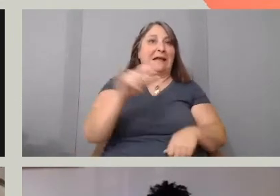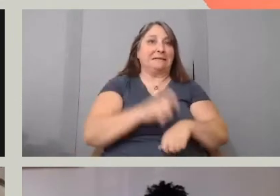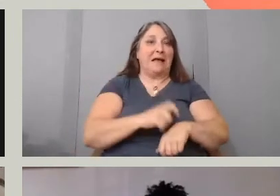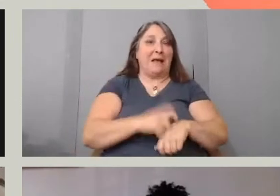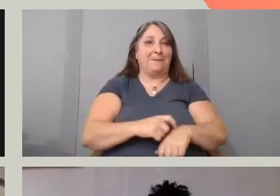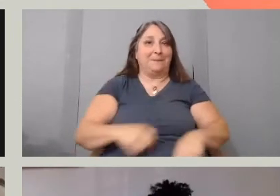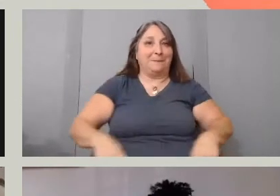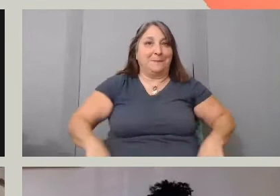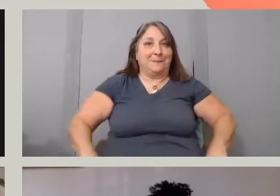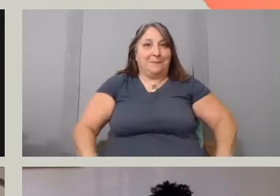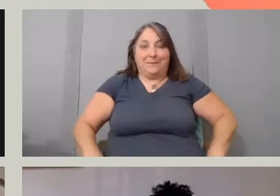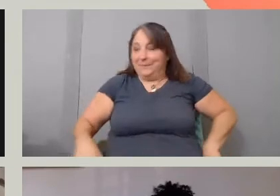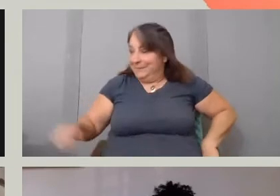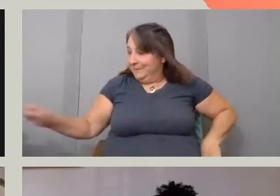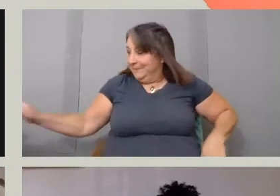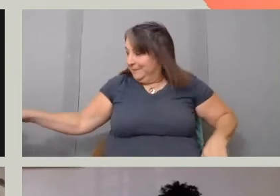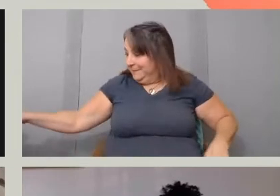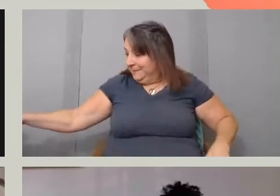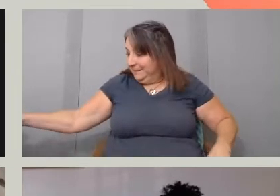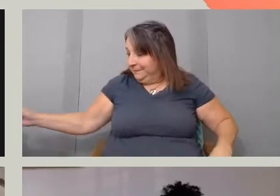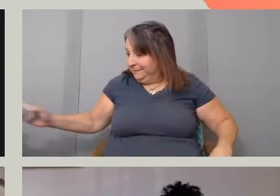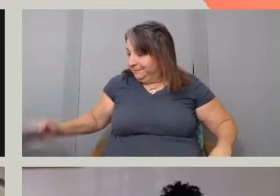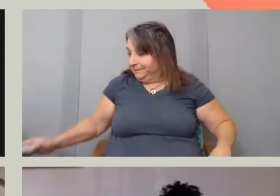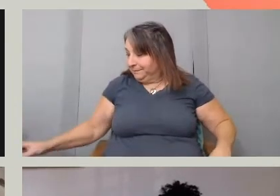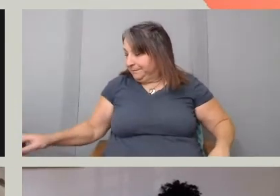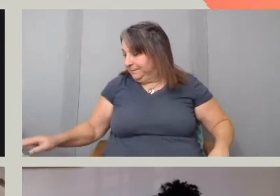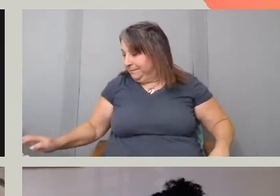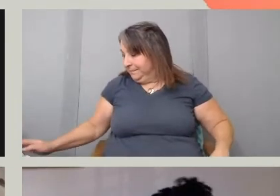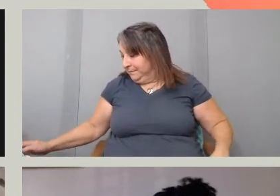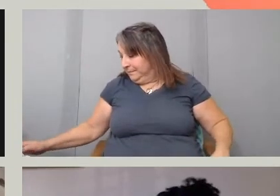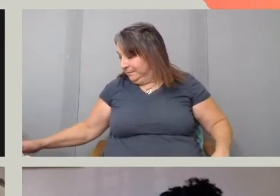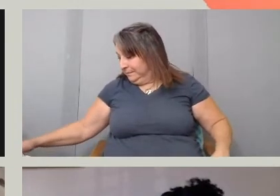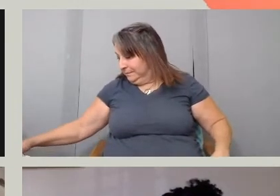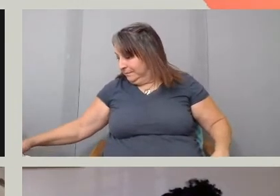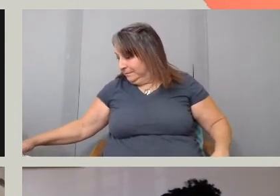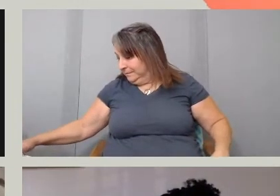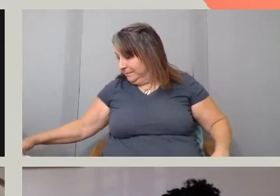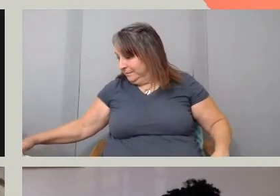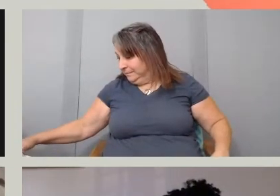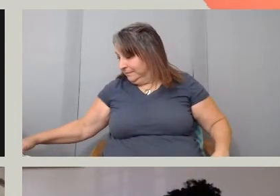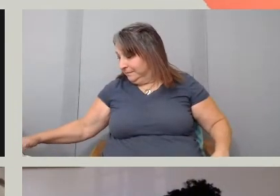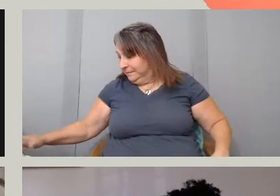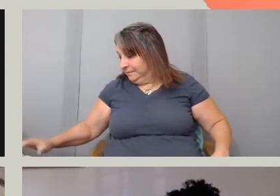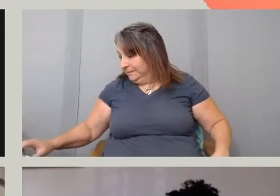Jonathan, is there something you would like to add? Well you don't, I think it actually kind of goes to what all of the panelists